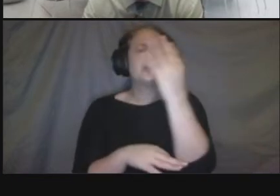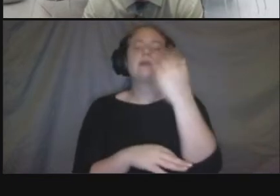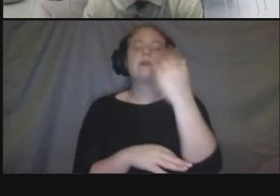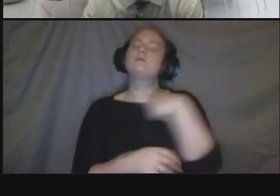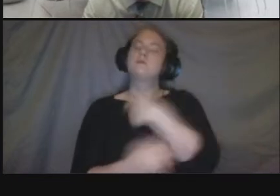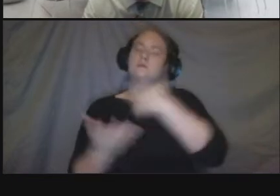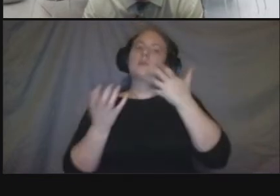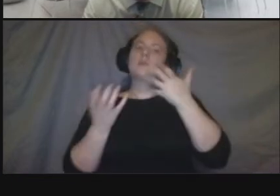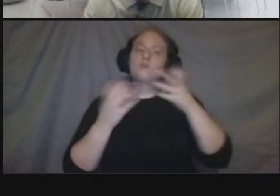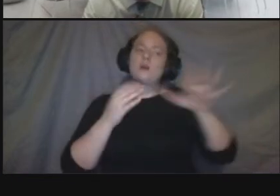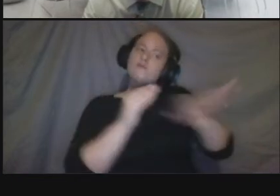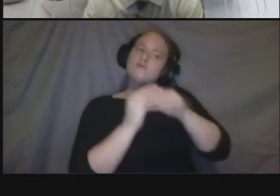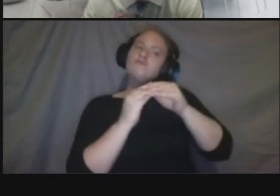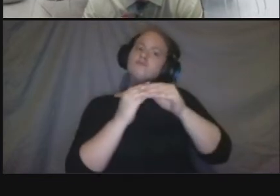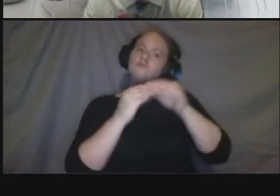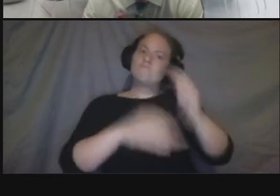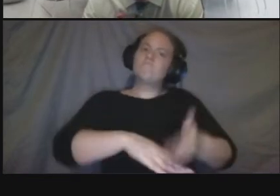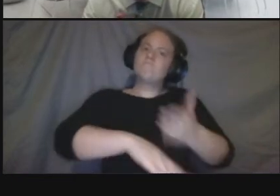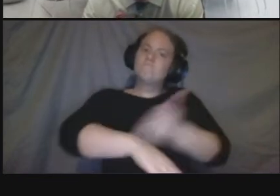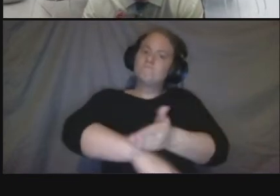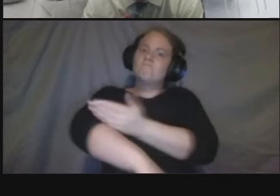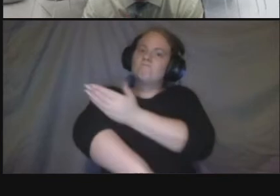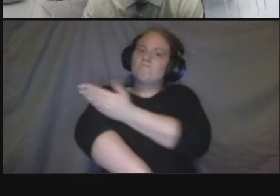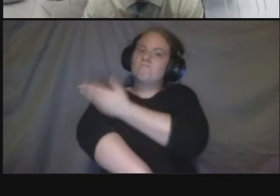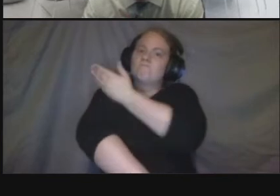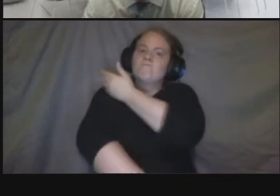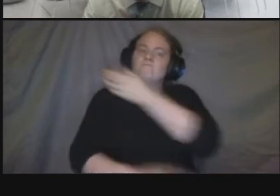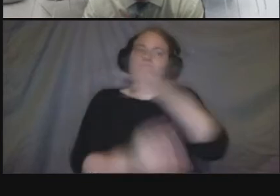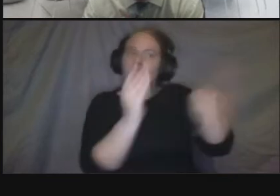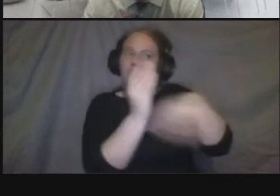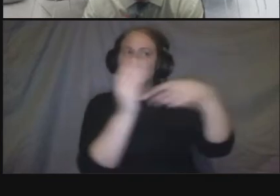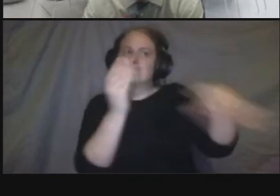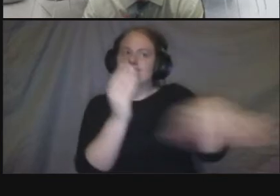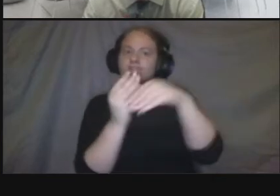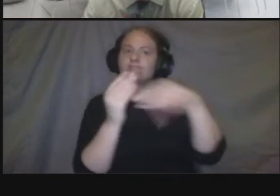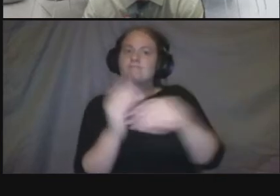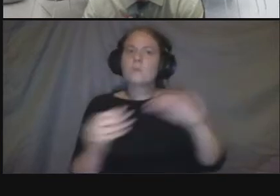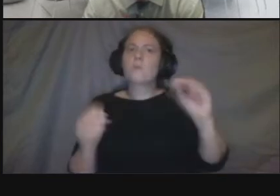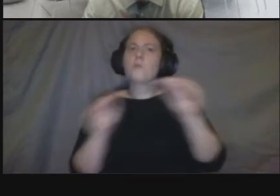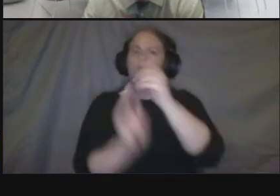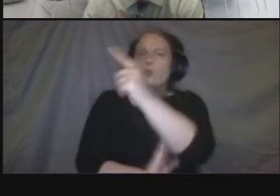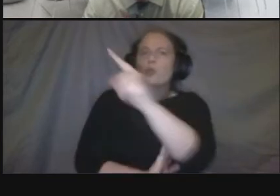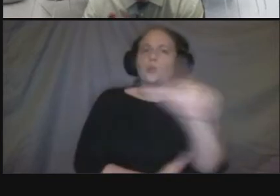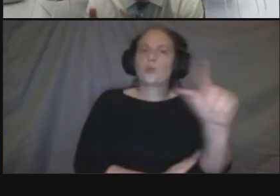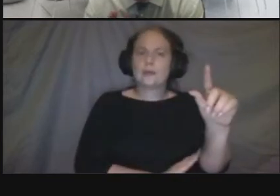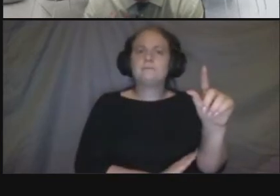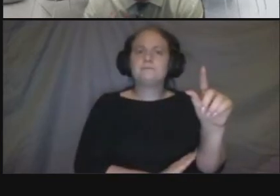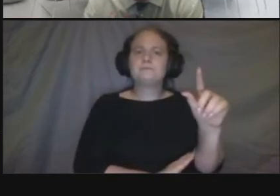getting that addressed so that is part of the underlying benefit but it really the greater